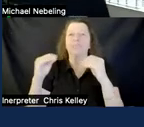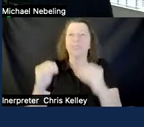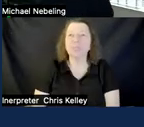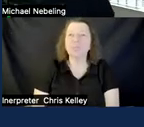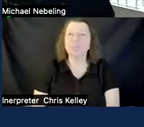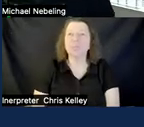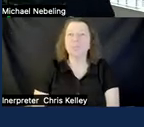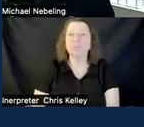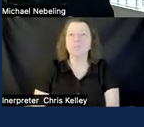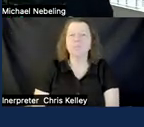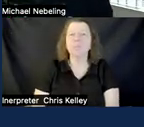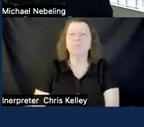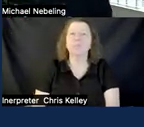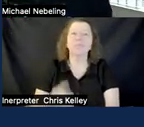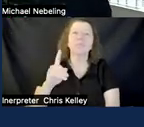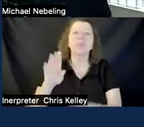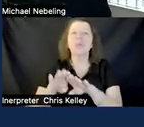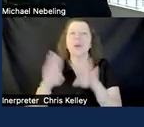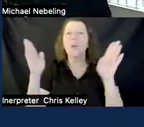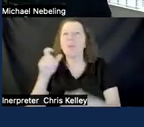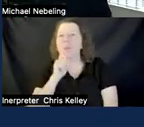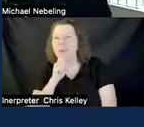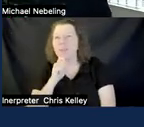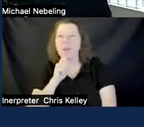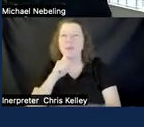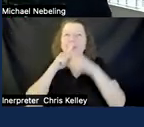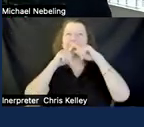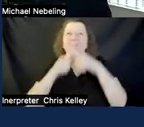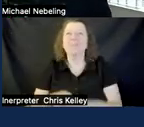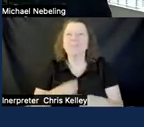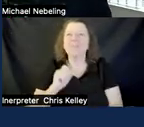open up the microphones uh you can turn on your microphone camera if you'd like or you can post